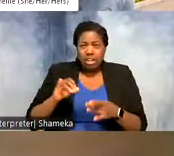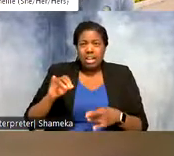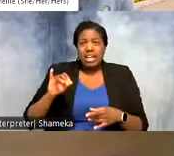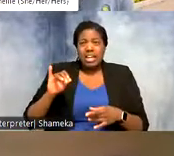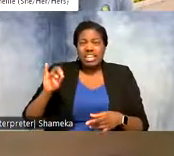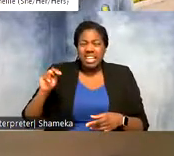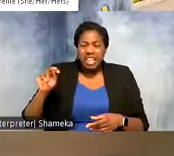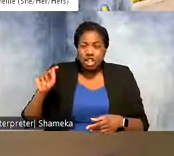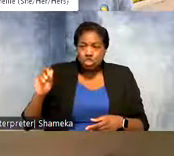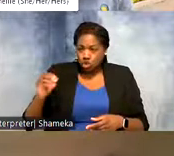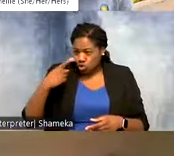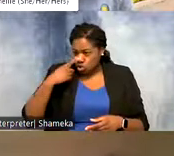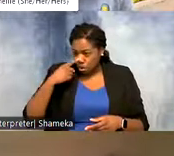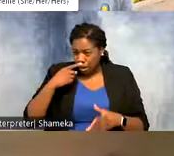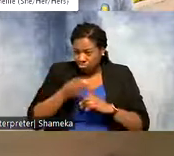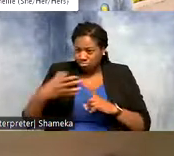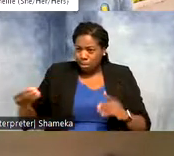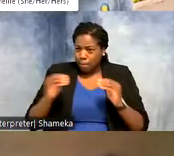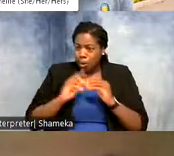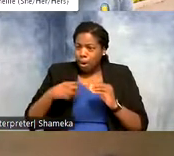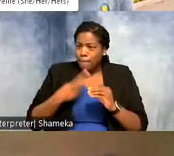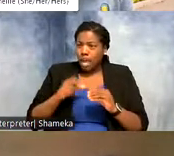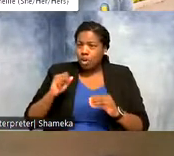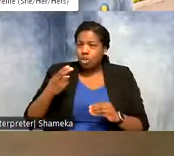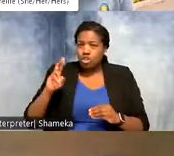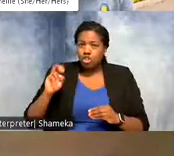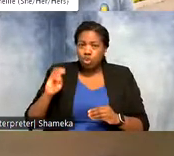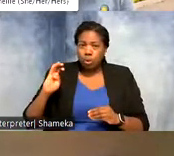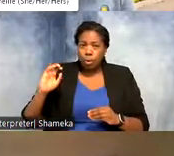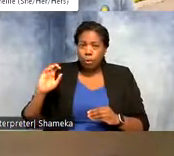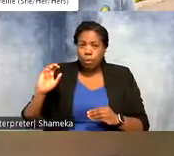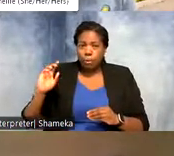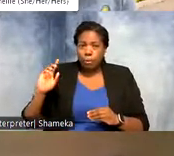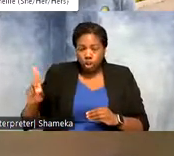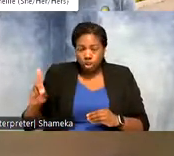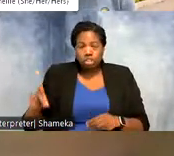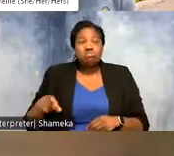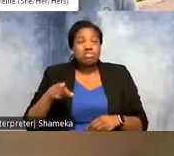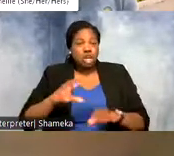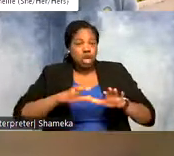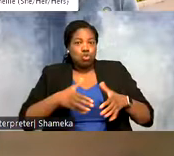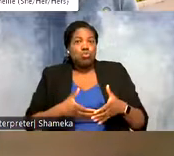And why are you studying them specifically? >>Allie: Yeah so shorebirds are a group of wading birds. They often